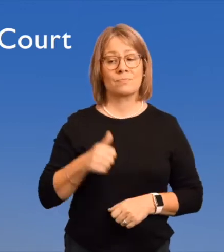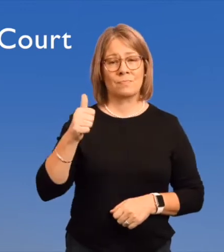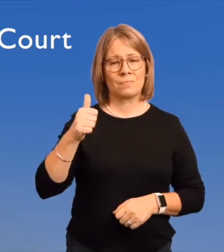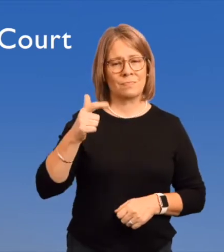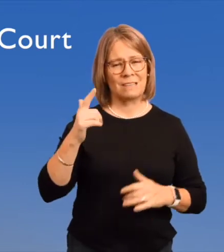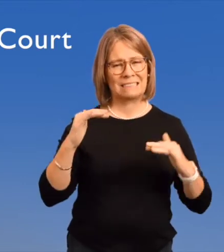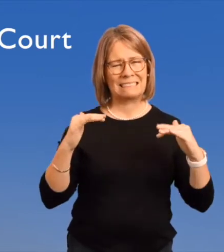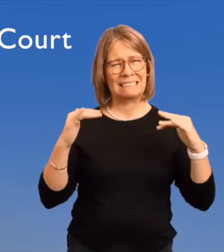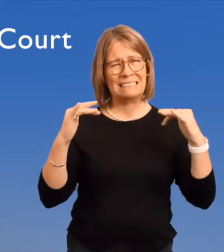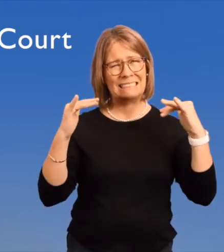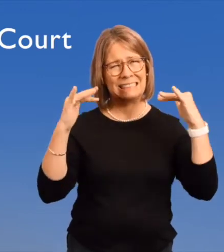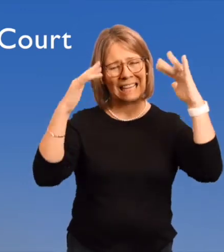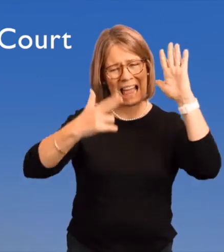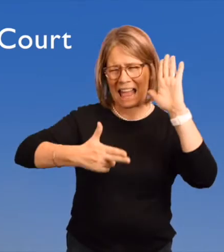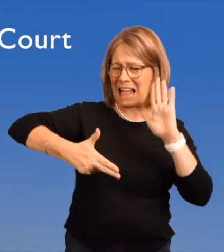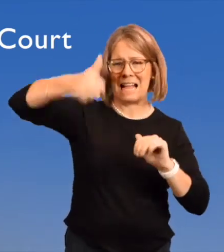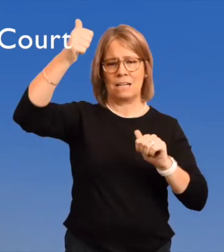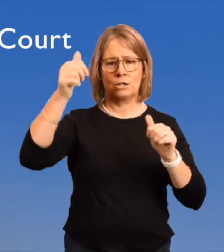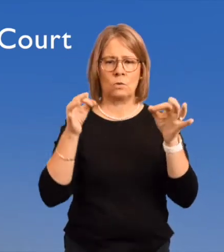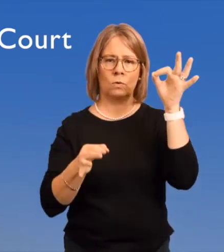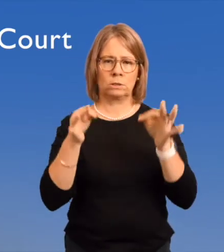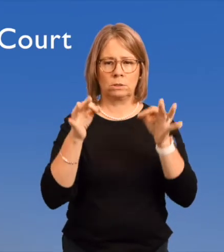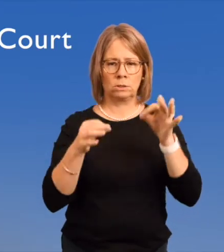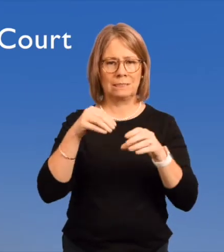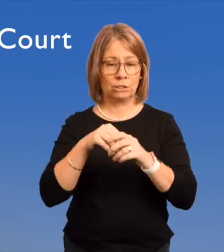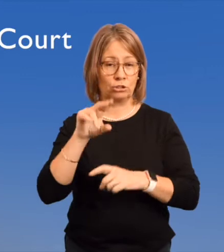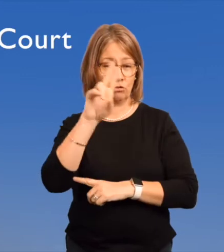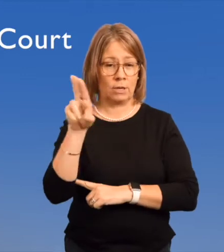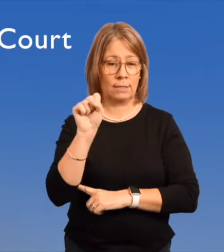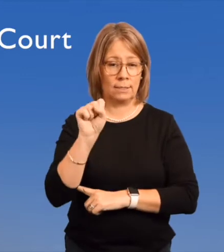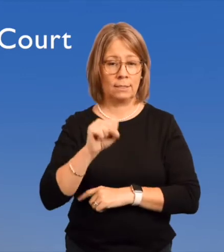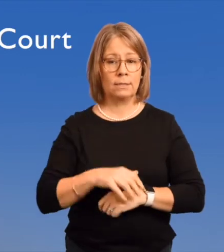The Supreme Court is the highest court of law in the United States.